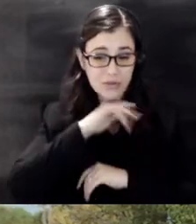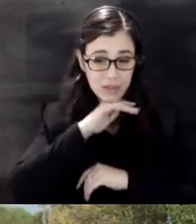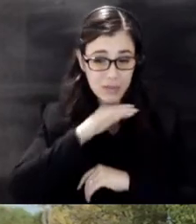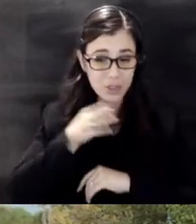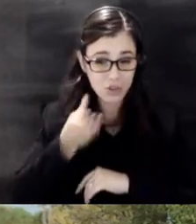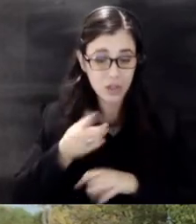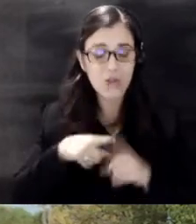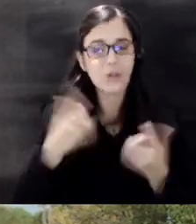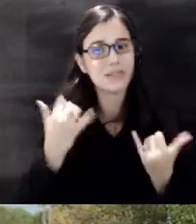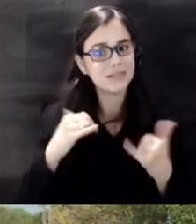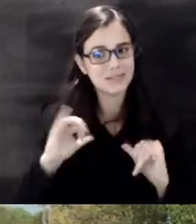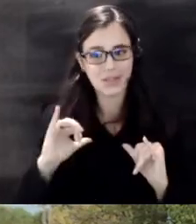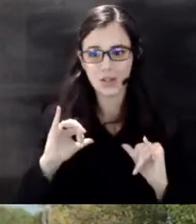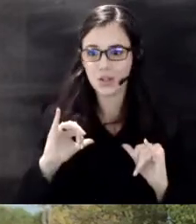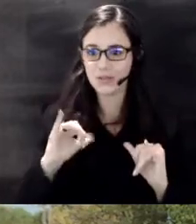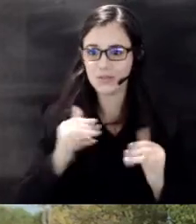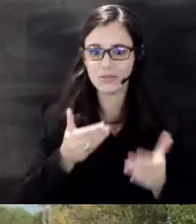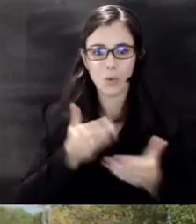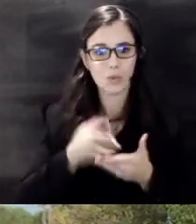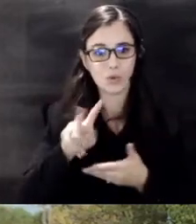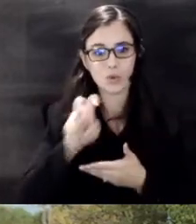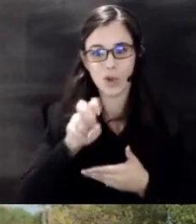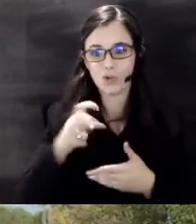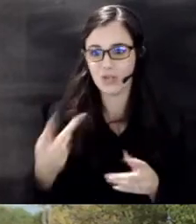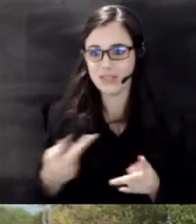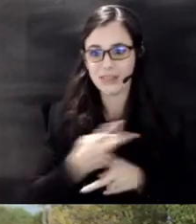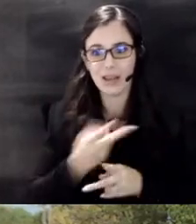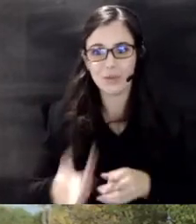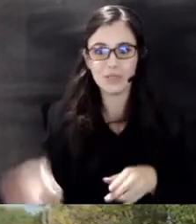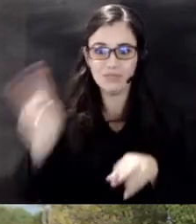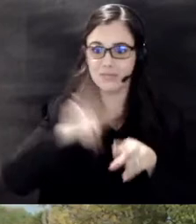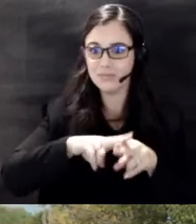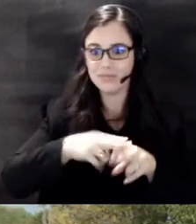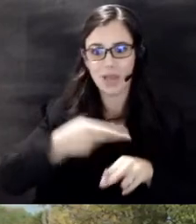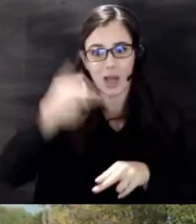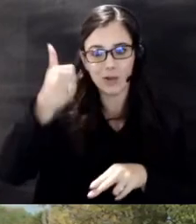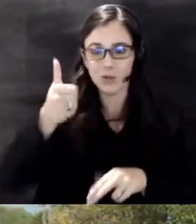still nearly 200 times higher than it should be so it's important for all all in that Corridor